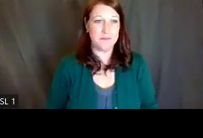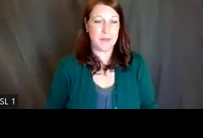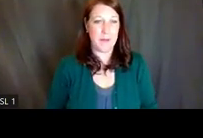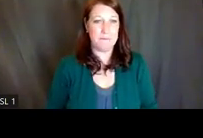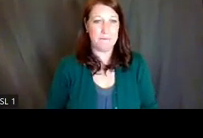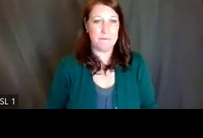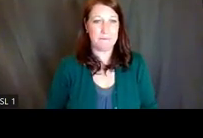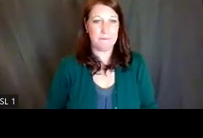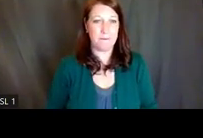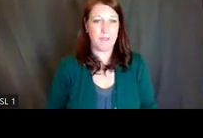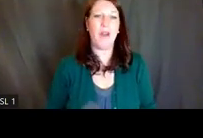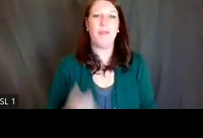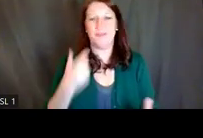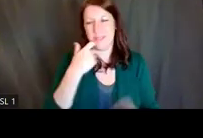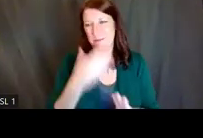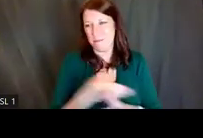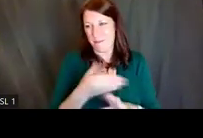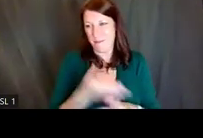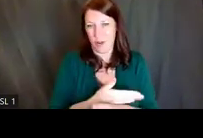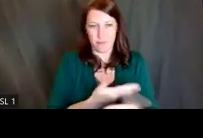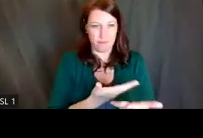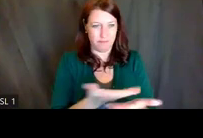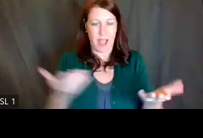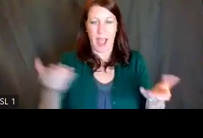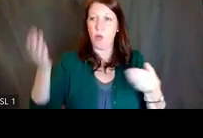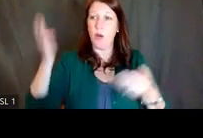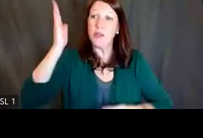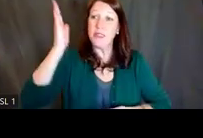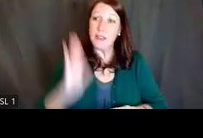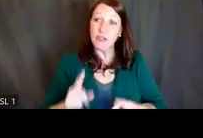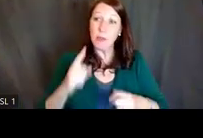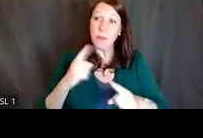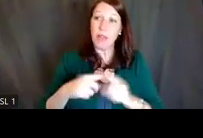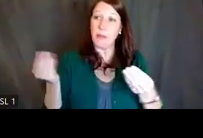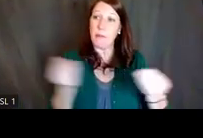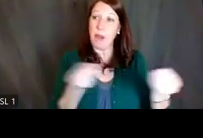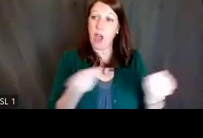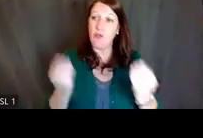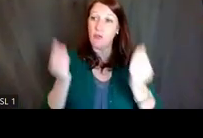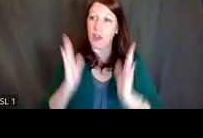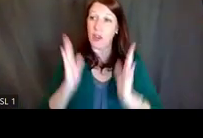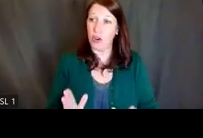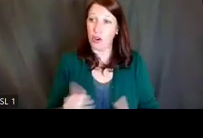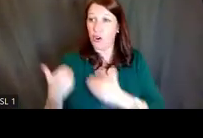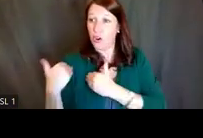As I stated earlier, I will be serving as presenter as well as moderator for this session. And also as I mentioned,